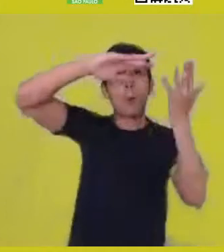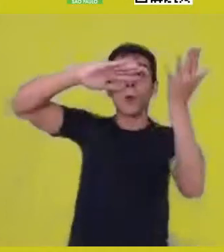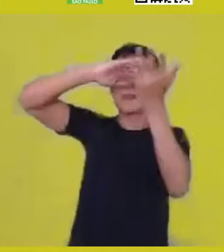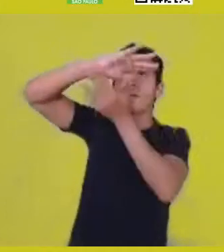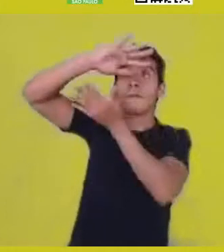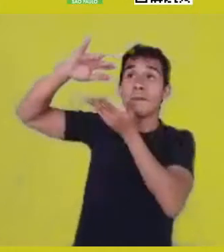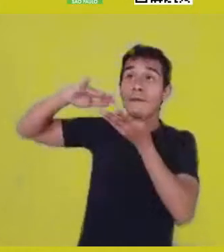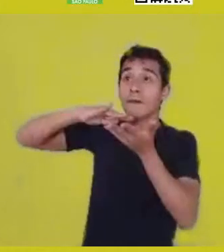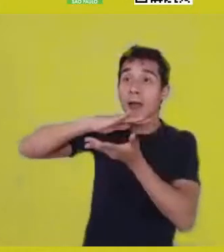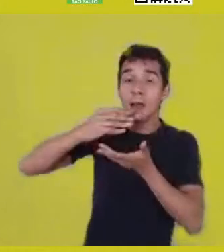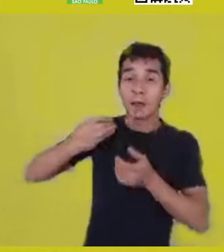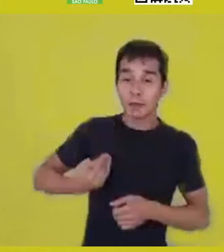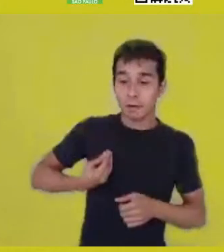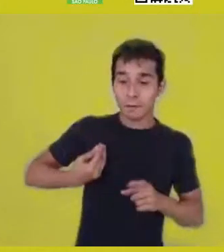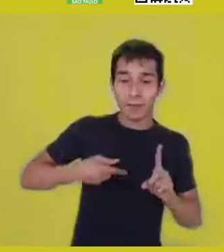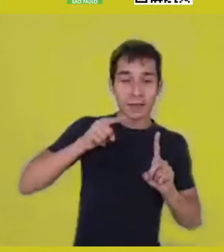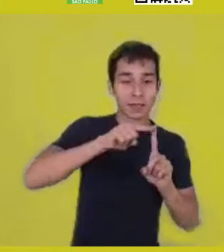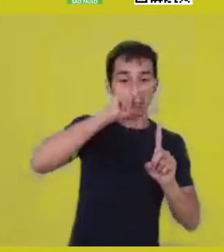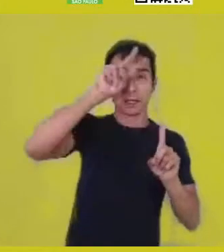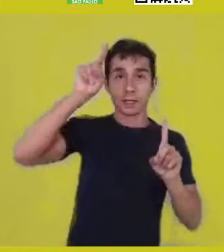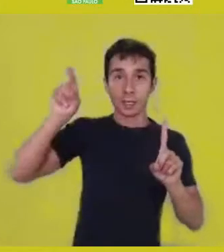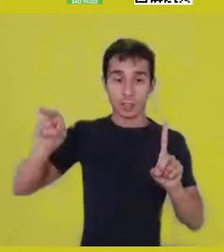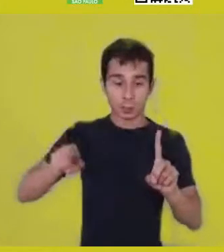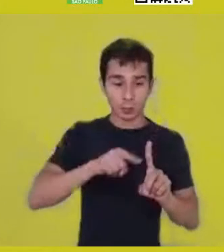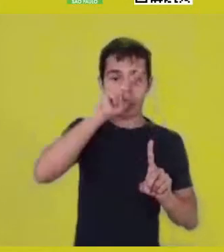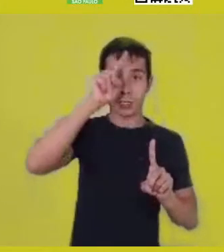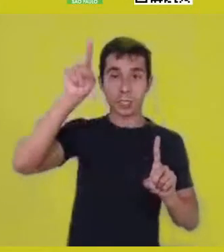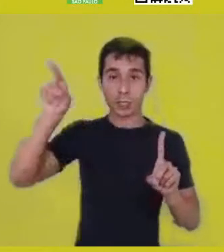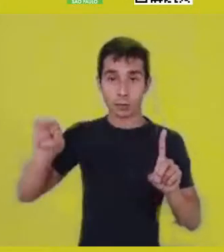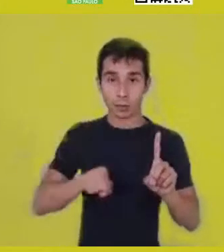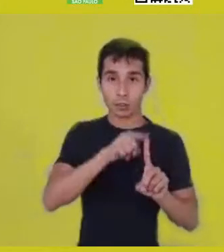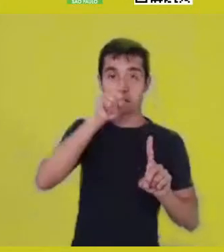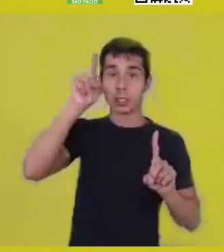and those circular rhythms of nature.